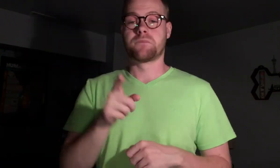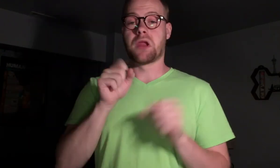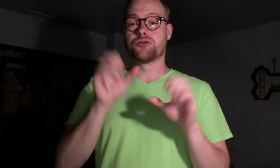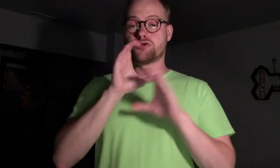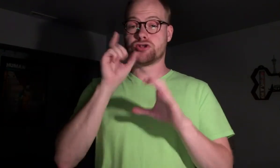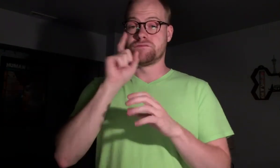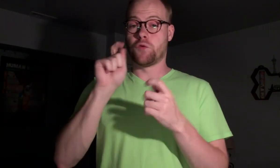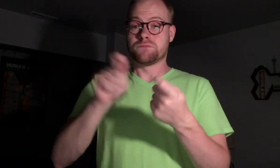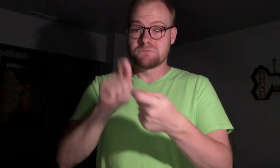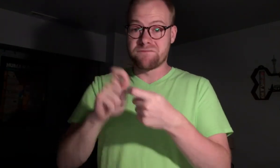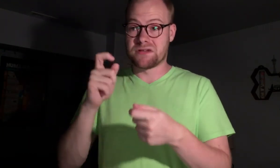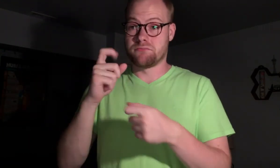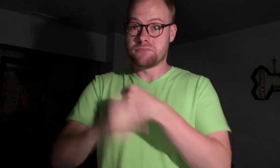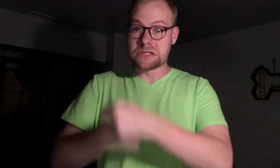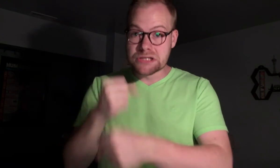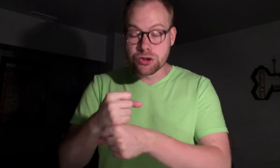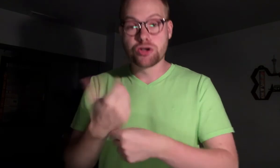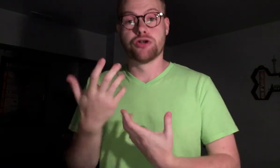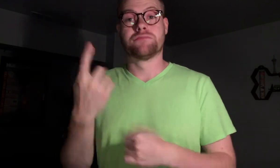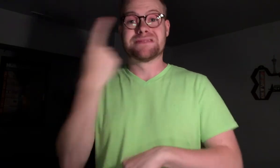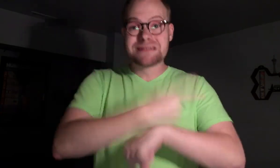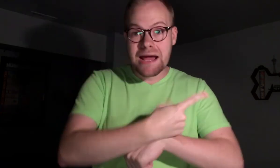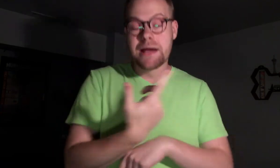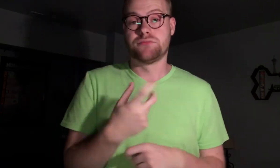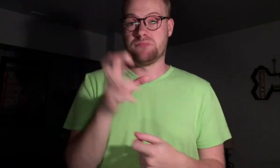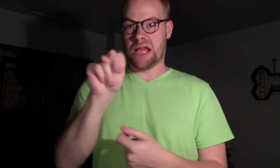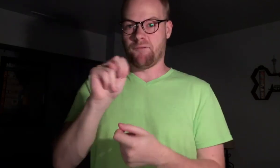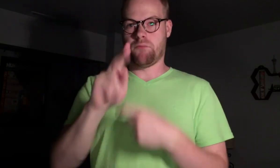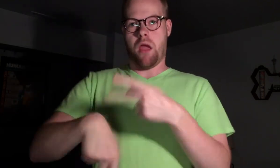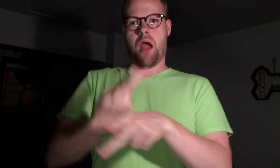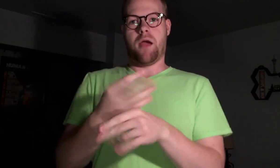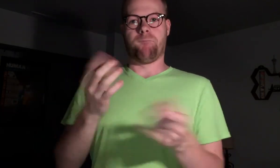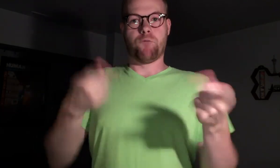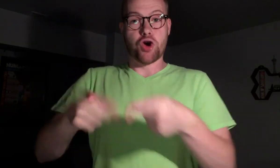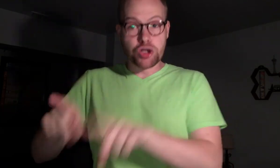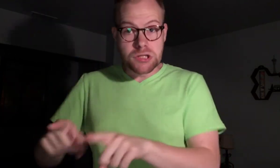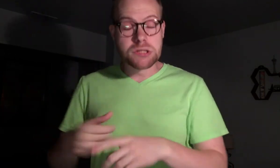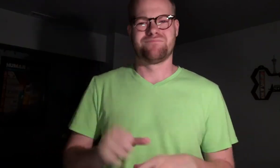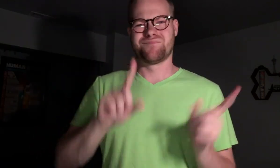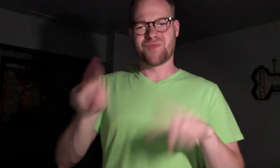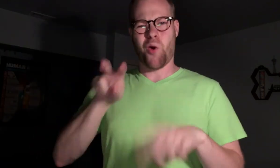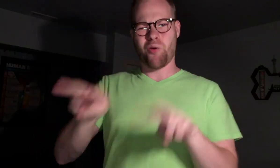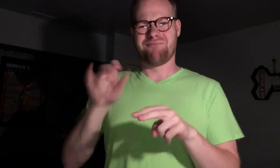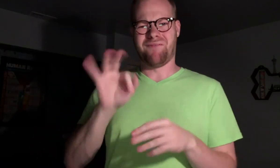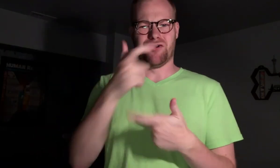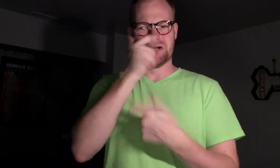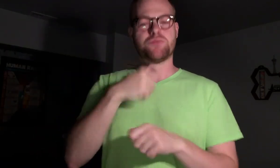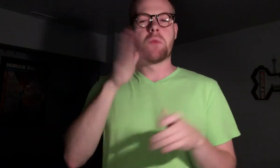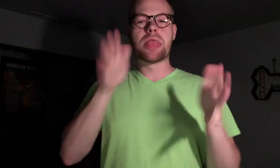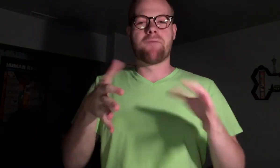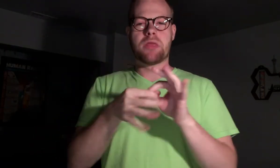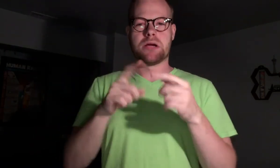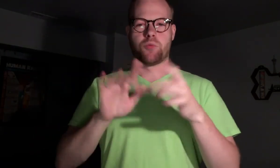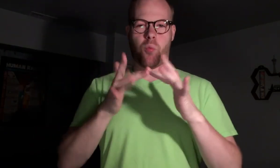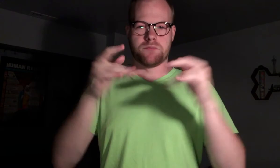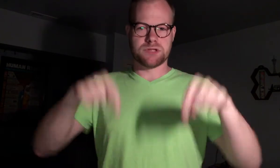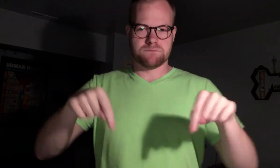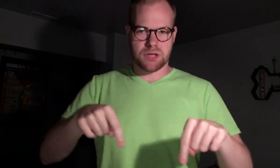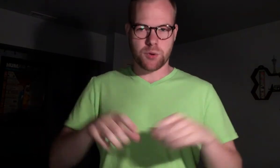You can search for specific years, days, even type of occurrence. Go check it out if you’re interested! I’ll leave a link to their website below.